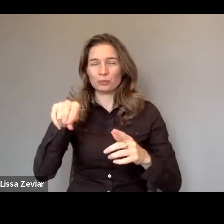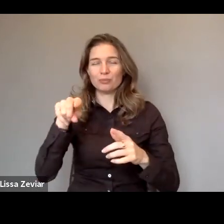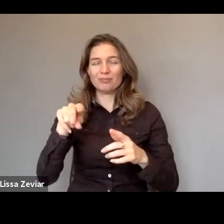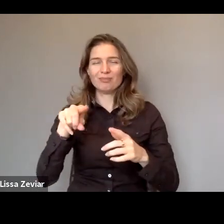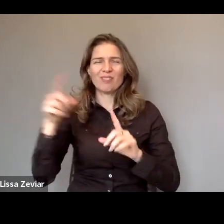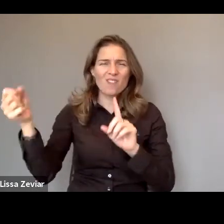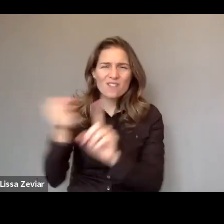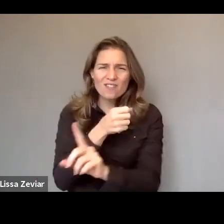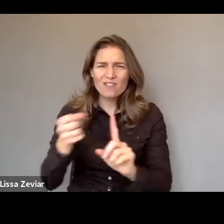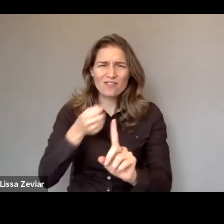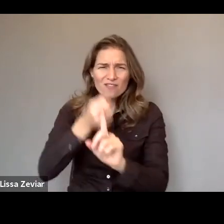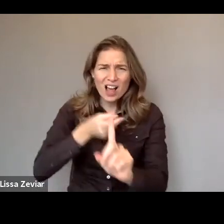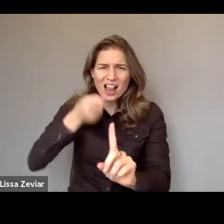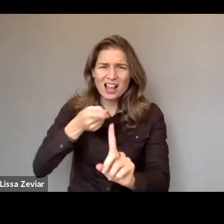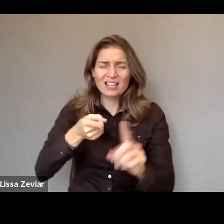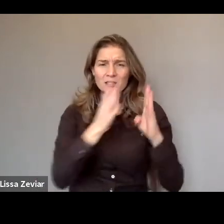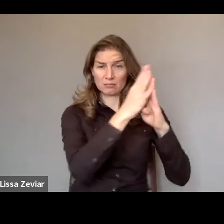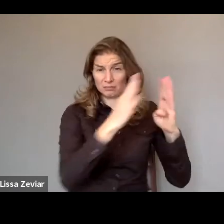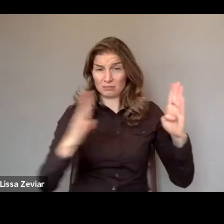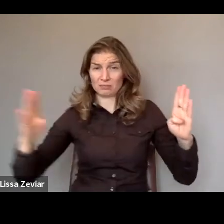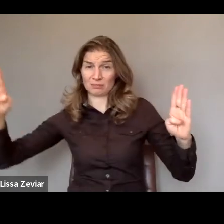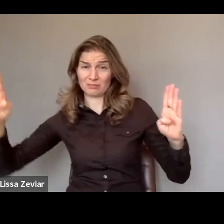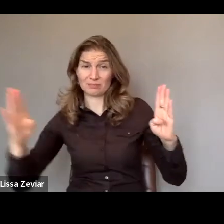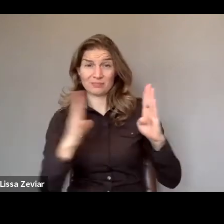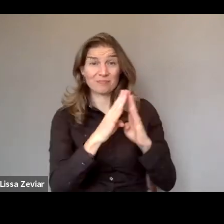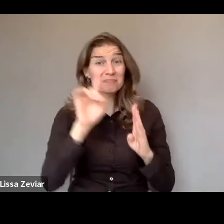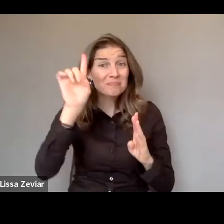Violence is a systemic issue that affects women all over Europe